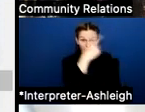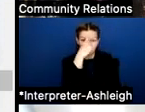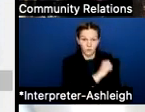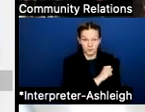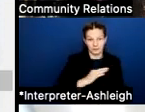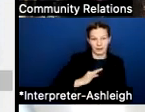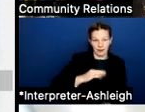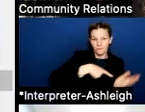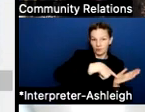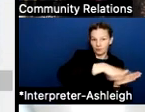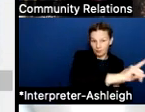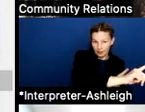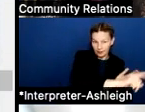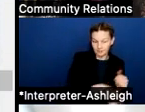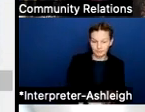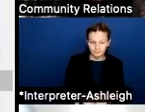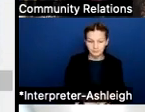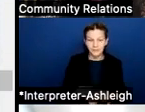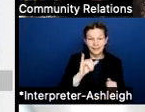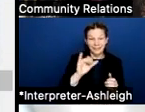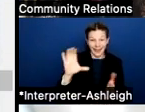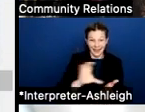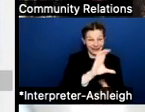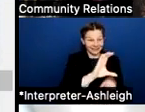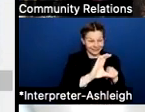Of that 75-78% of that is at the school level.